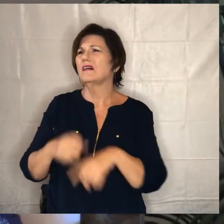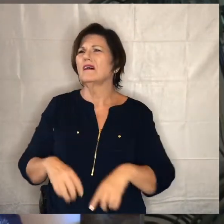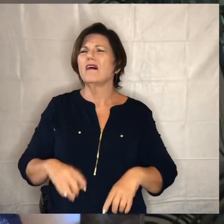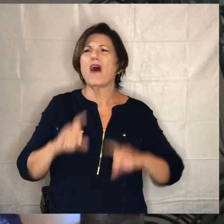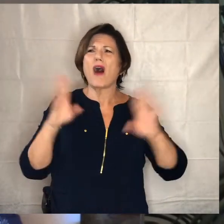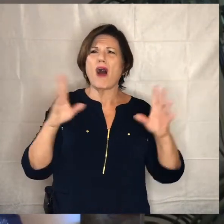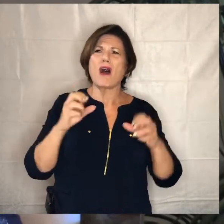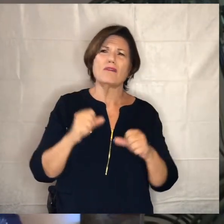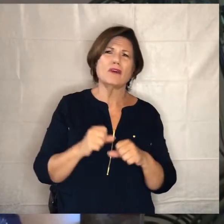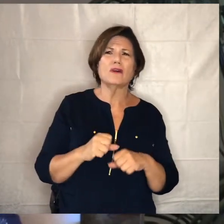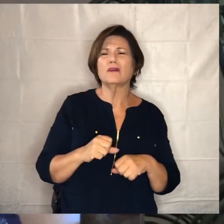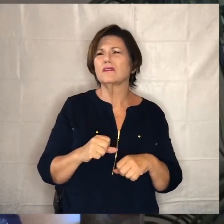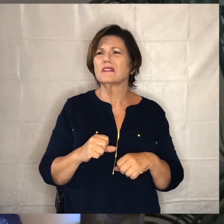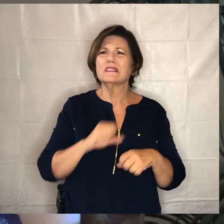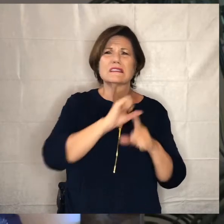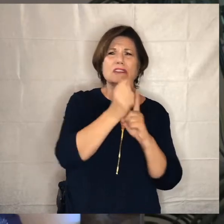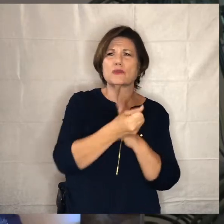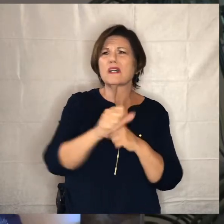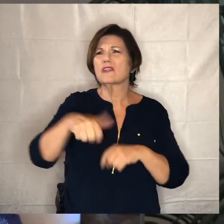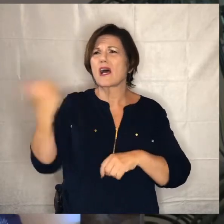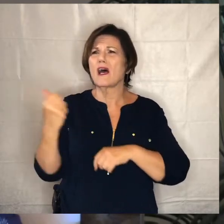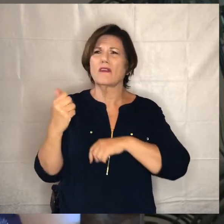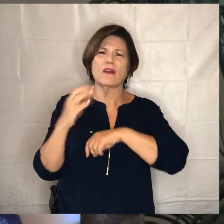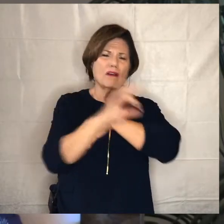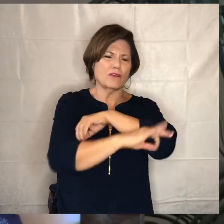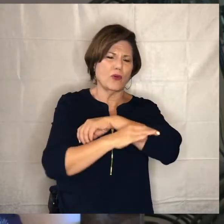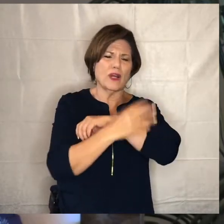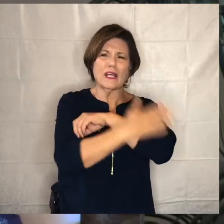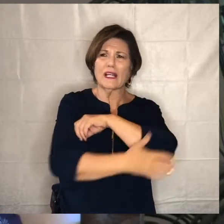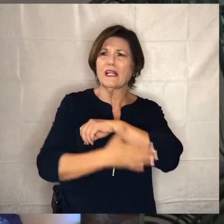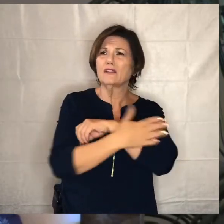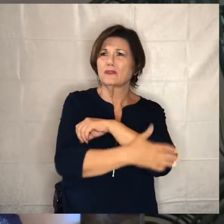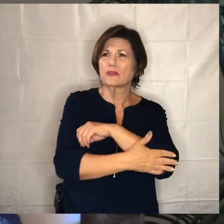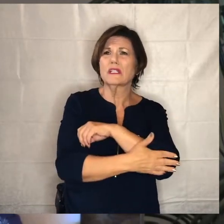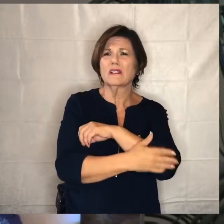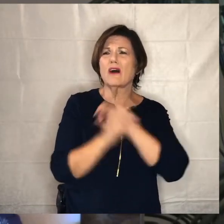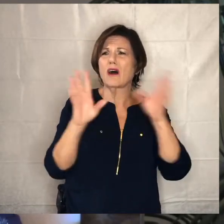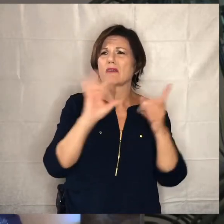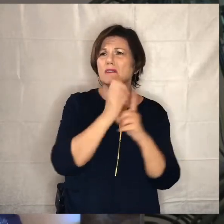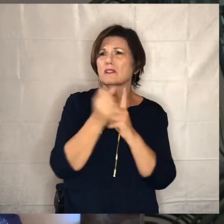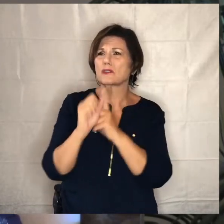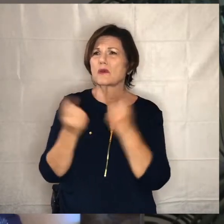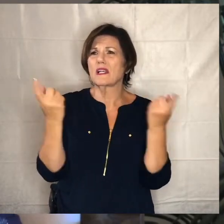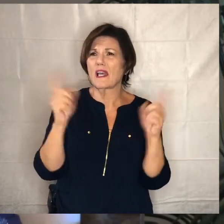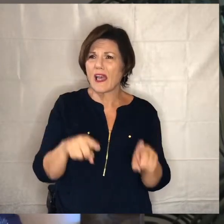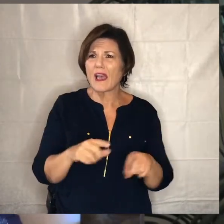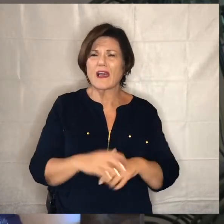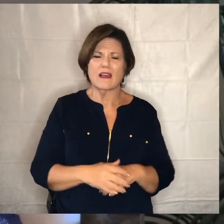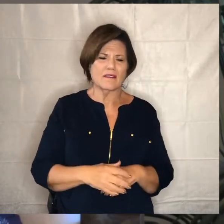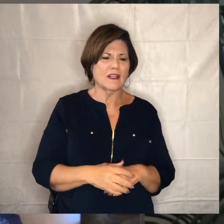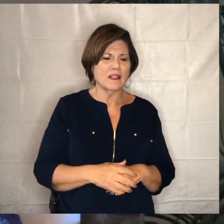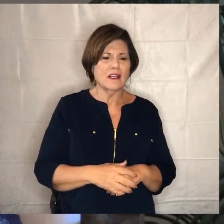places even in an era that deals with torture and slavery